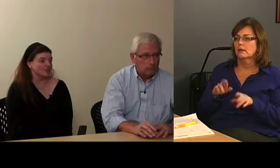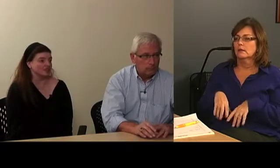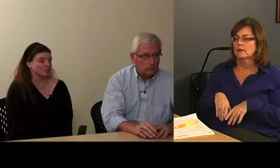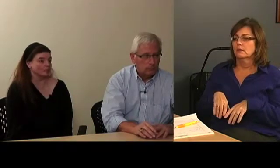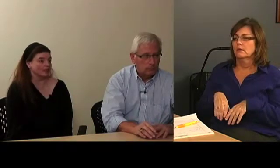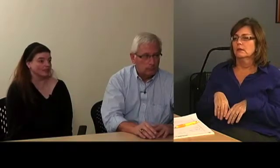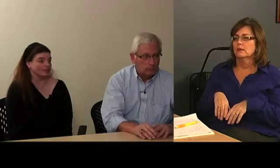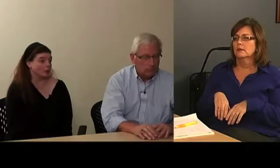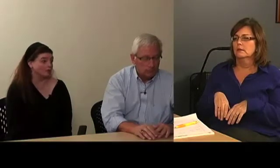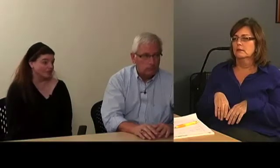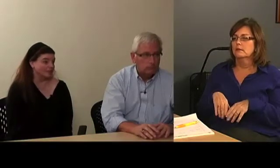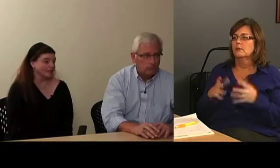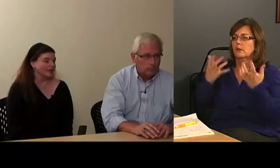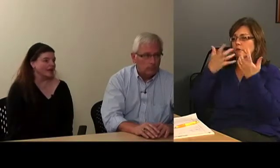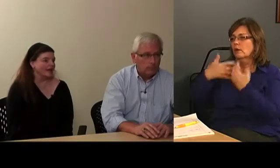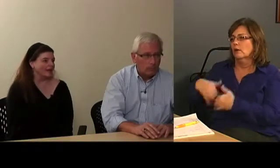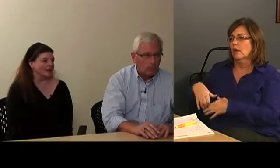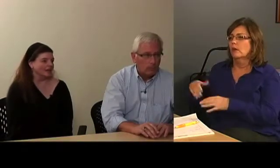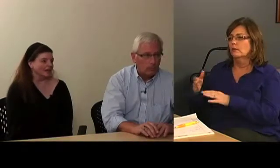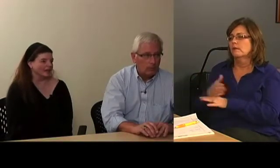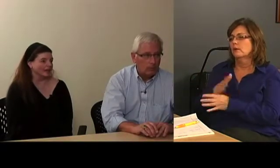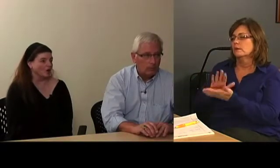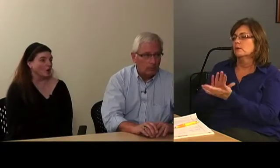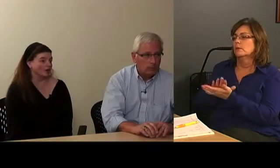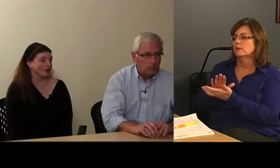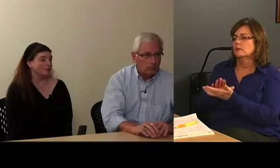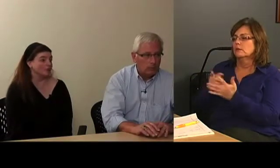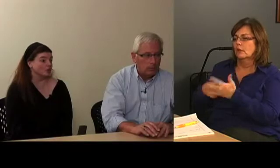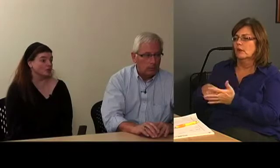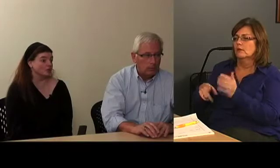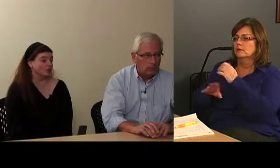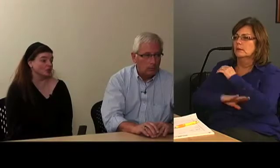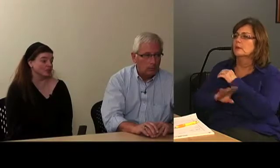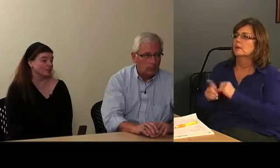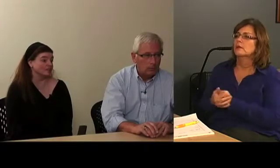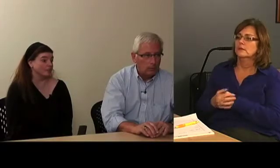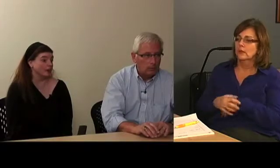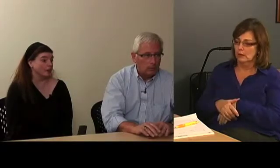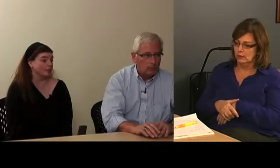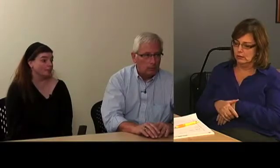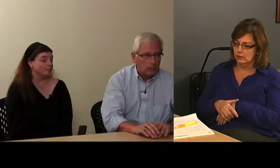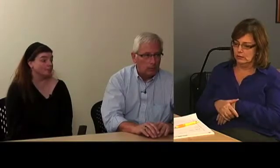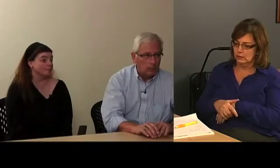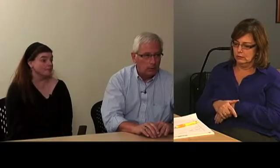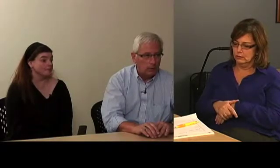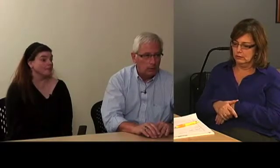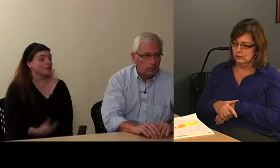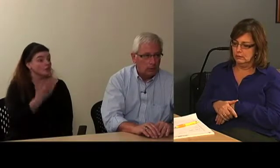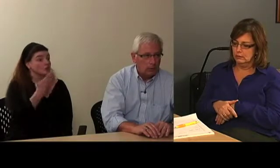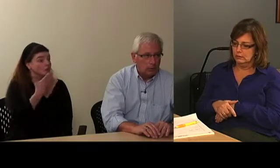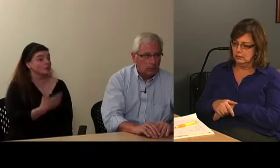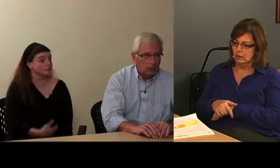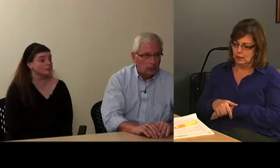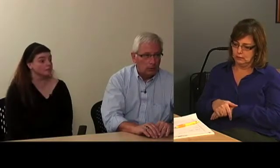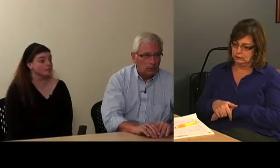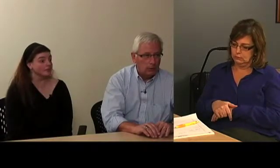to start this process - hopefully. And we can get that all worked out before school starts in the fall. Neil: Good. Alright.